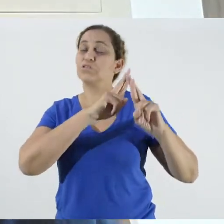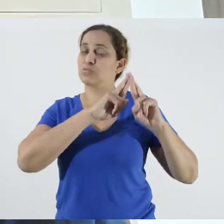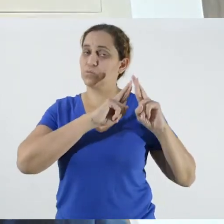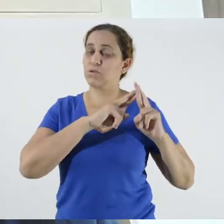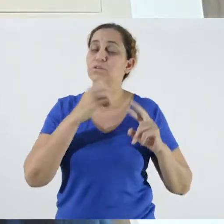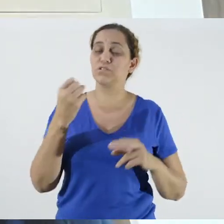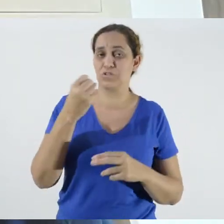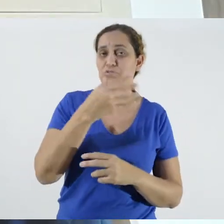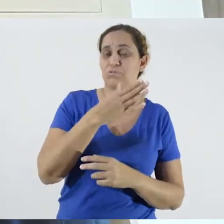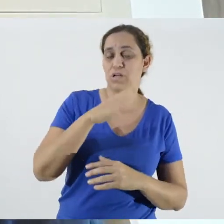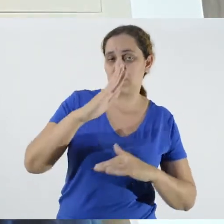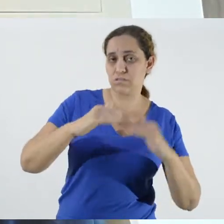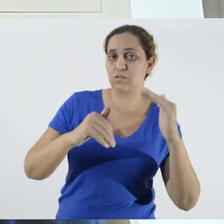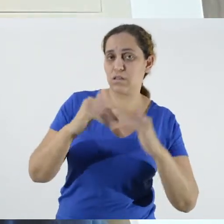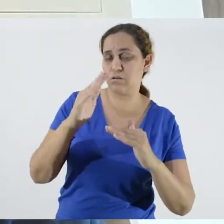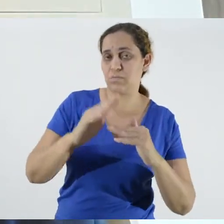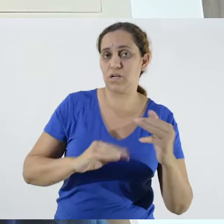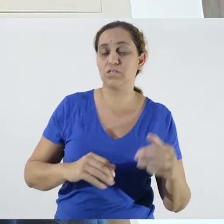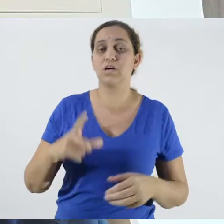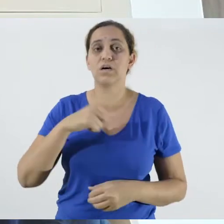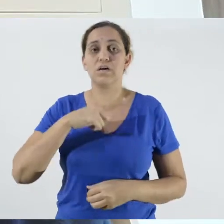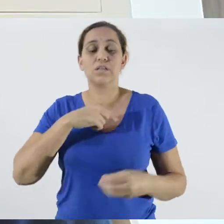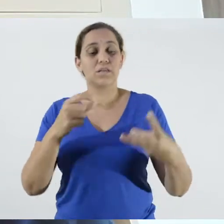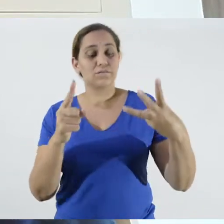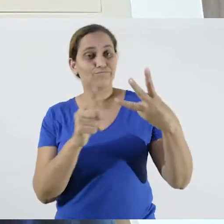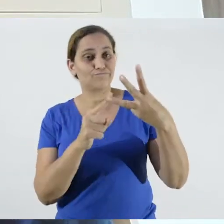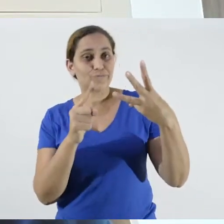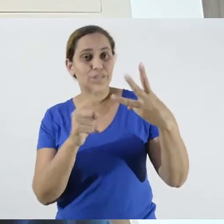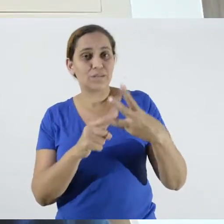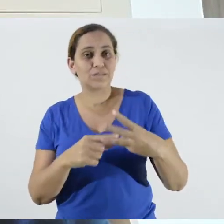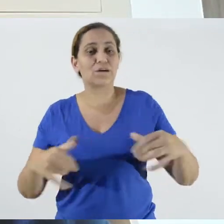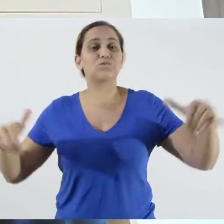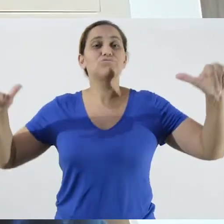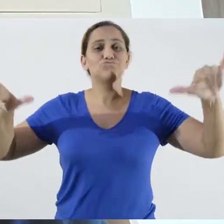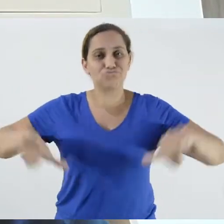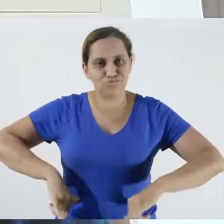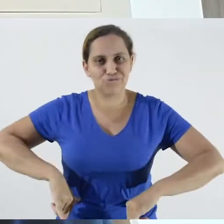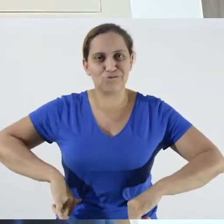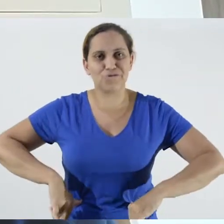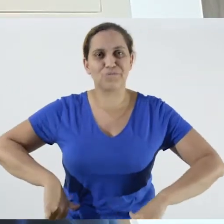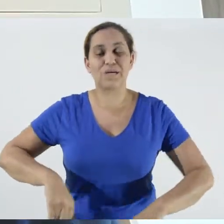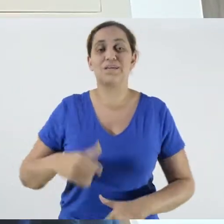happening, that experience, and there is suffering. When I take this to